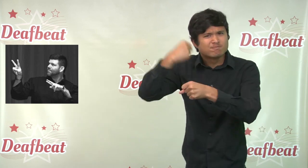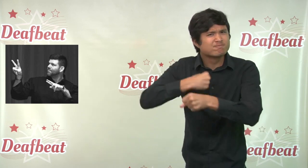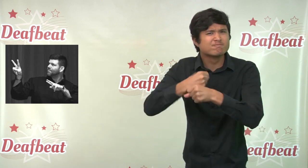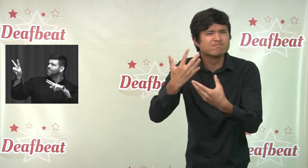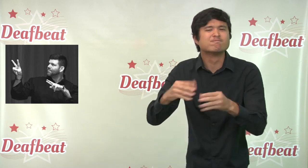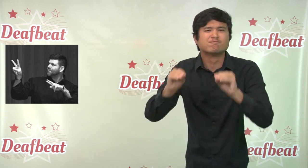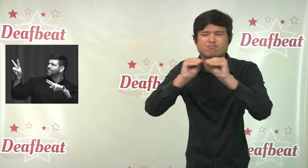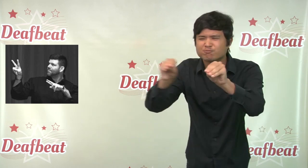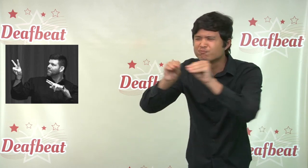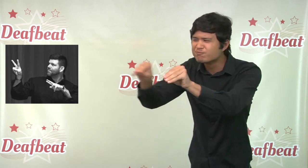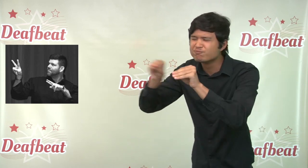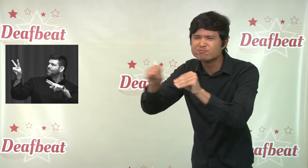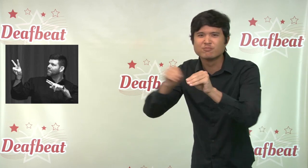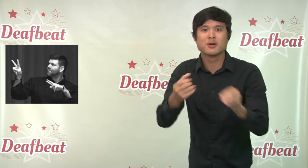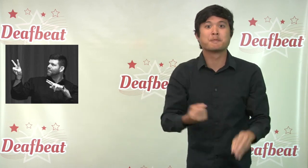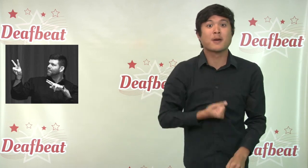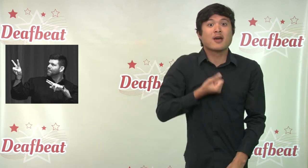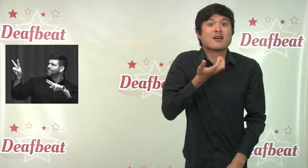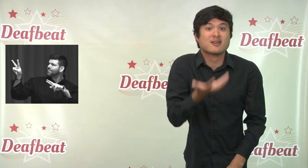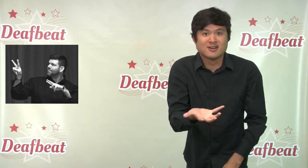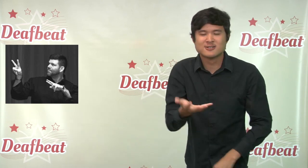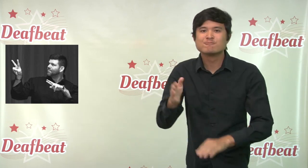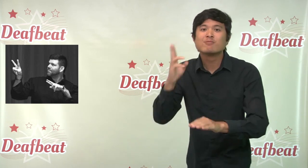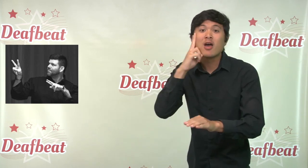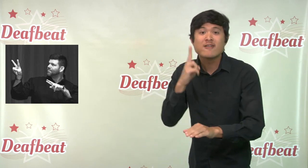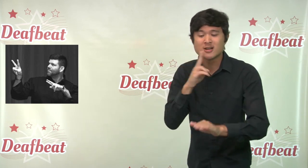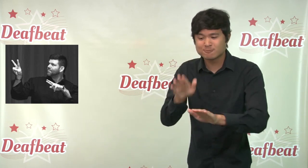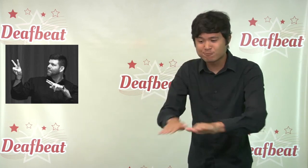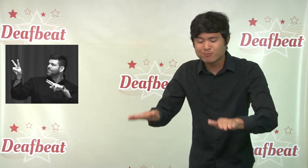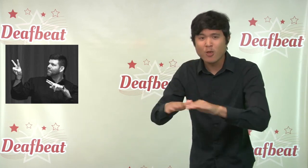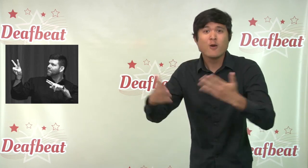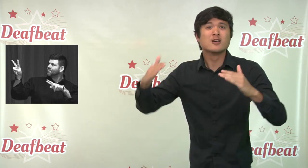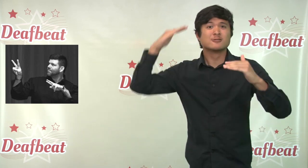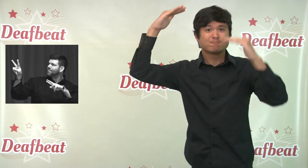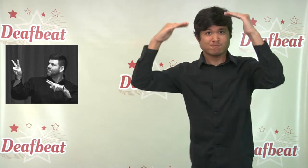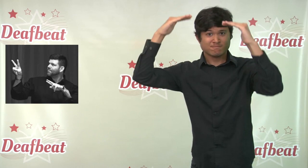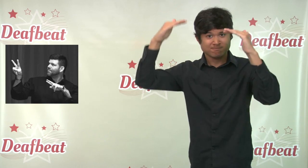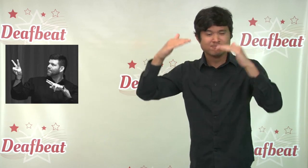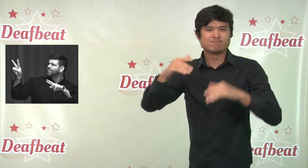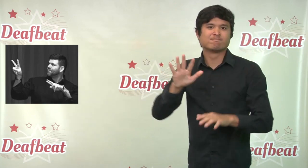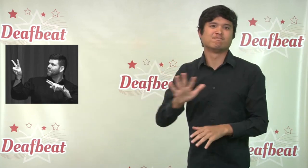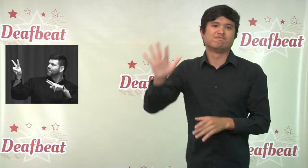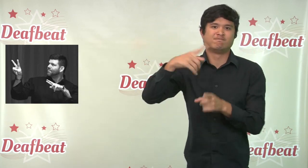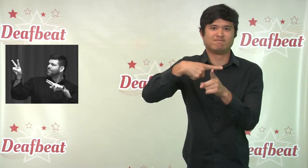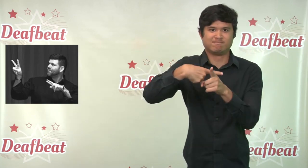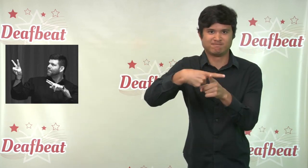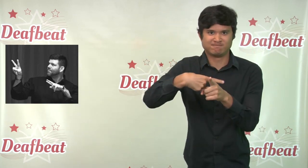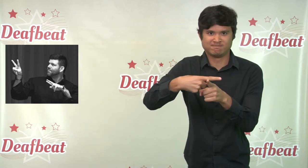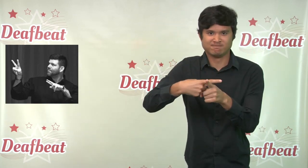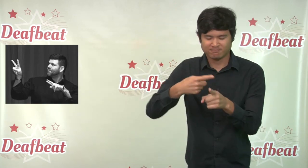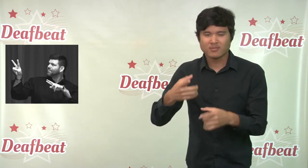across the UK, and mentors children in the